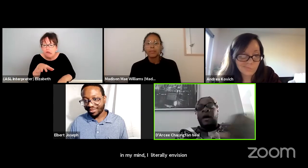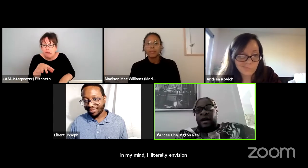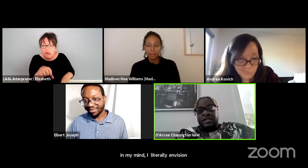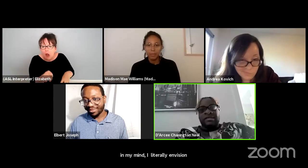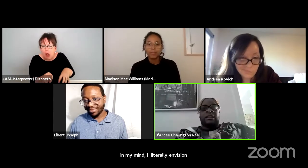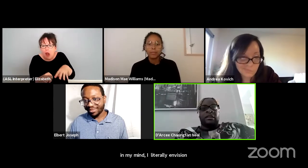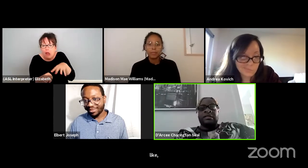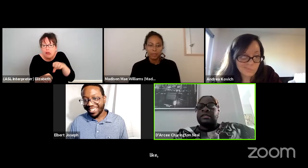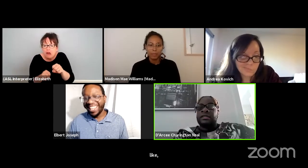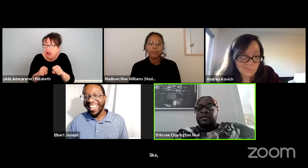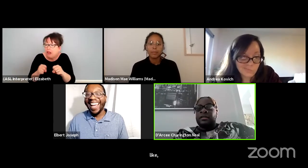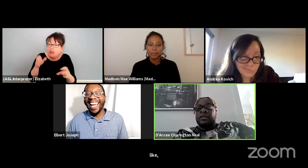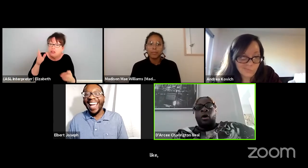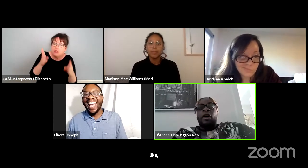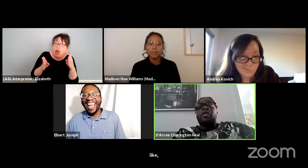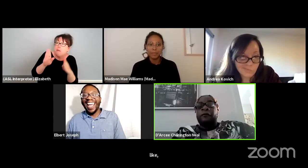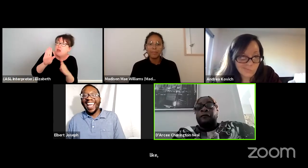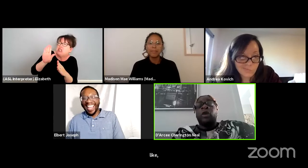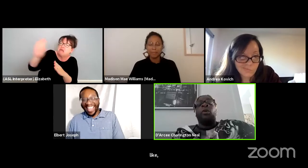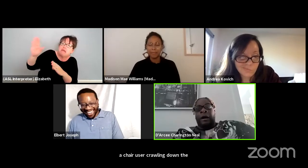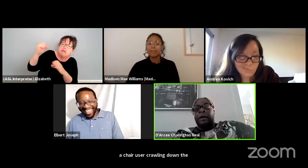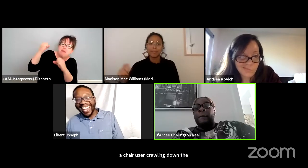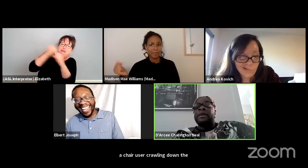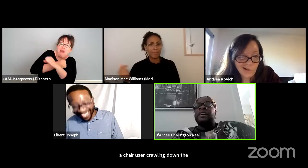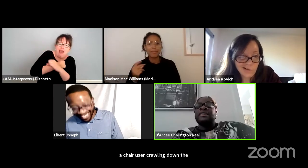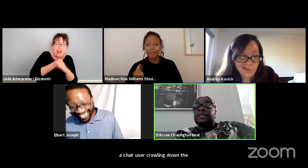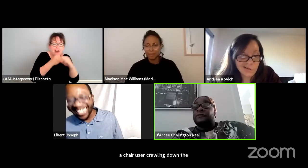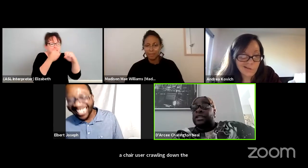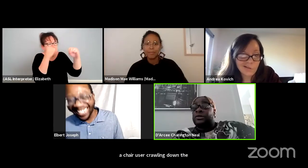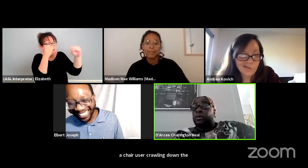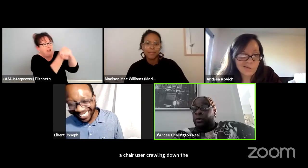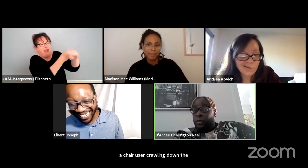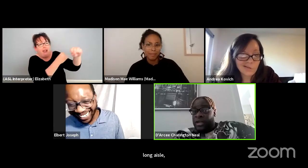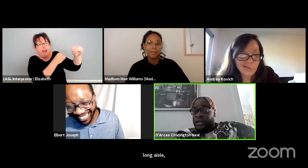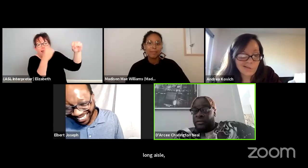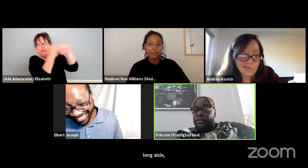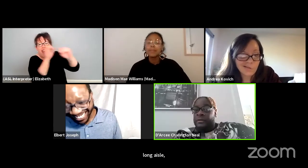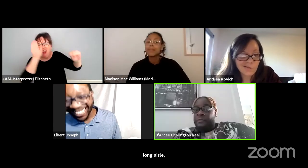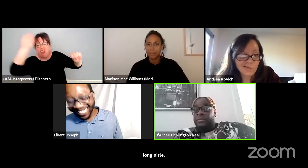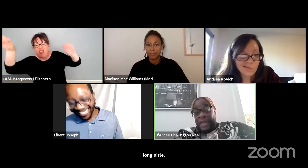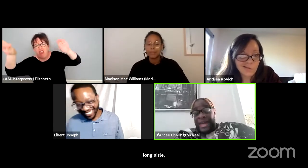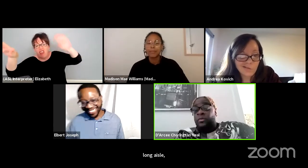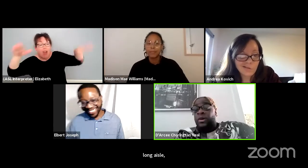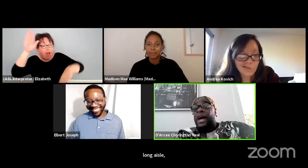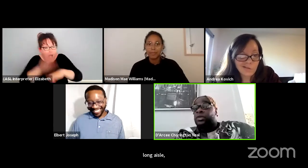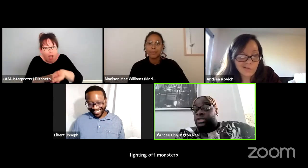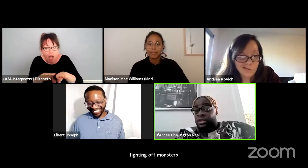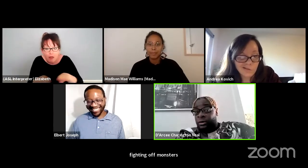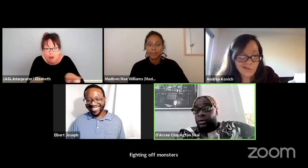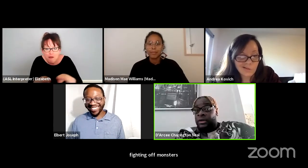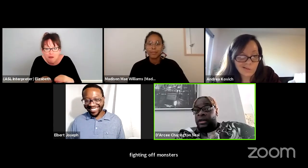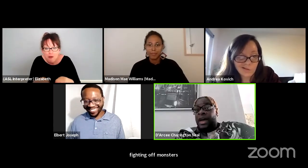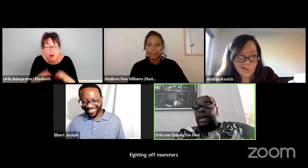monsters on the floor because if this were real, that's what I would do.